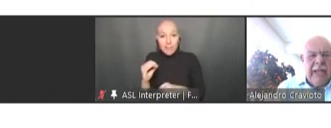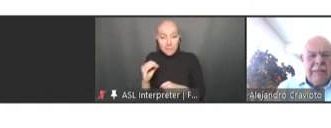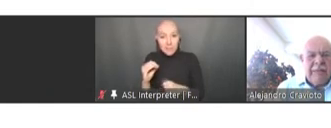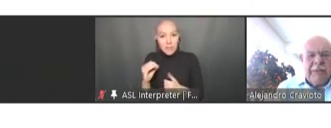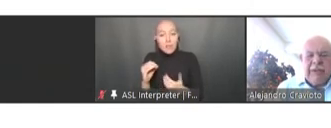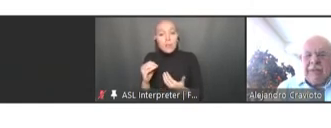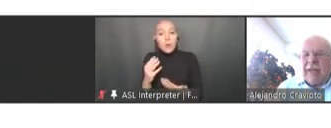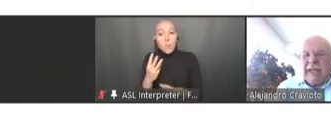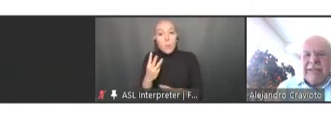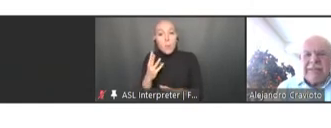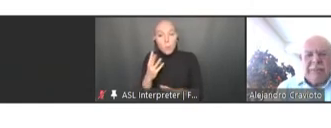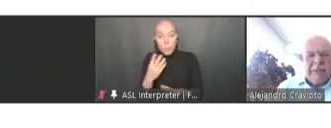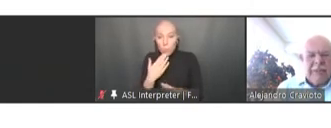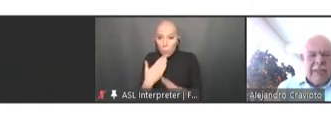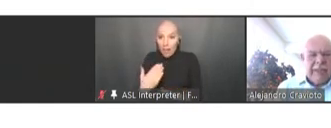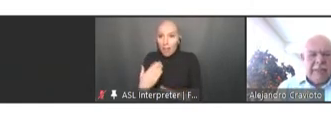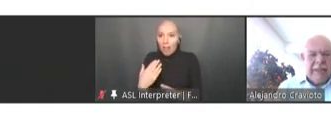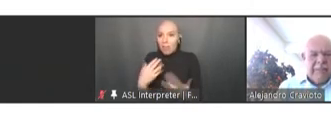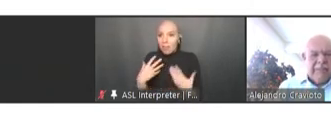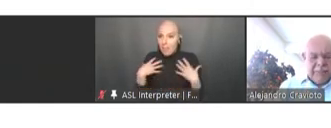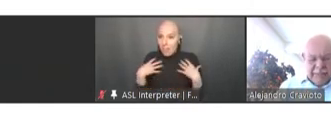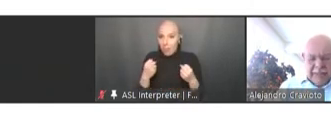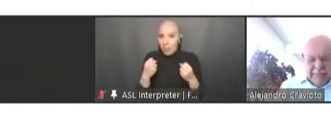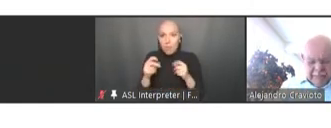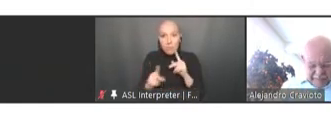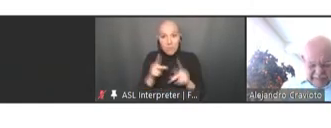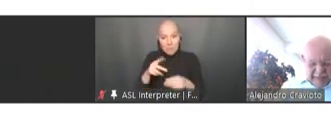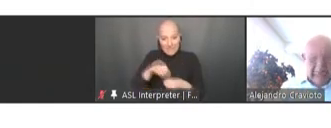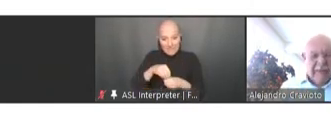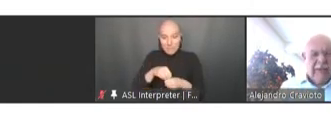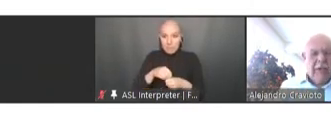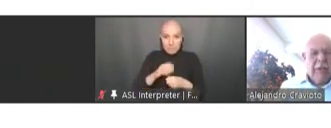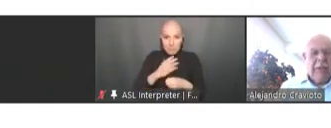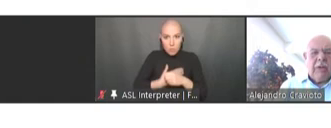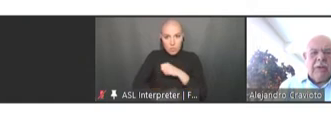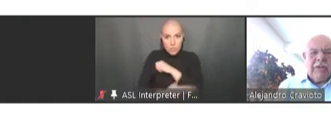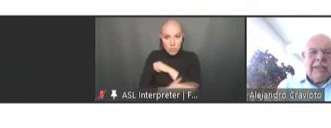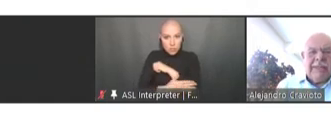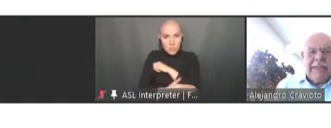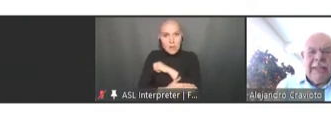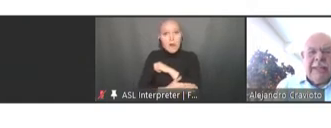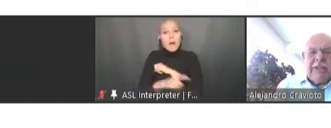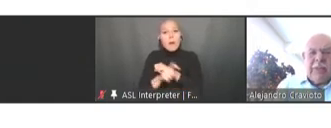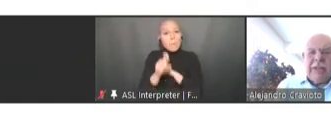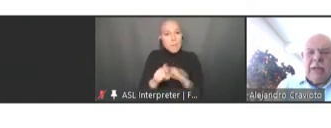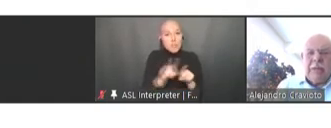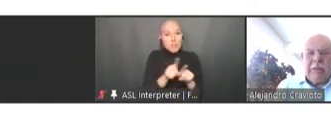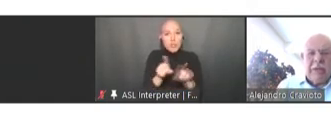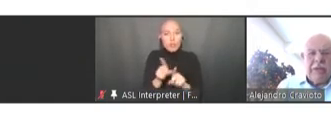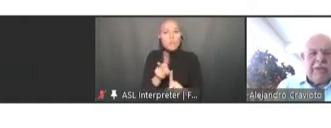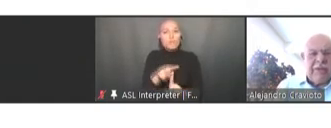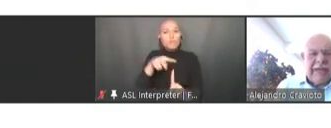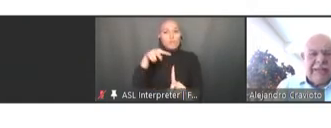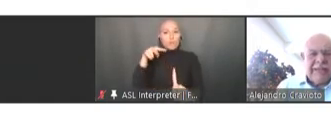have to be realized between the -- in a global context taking into account both the threats and